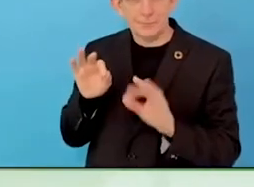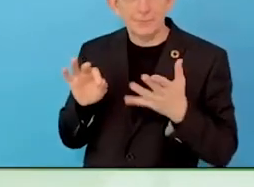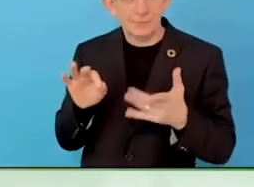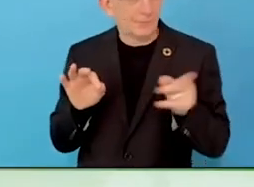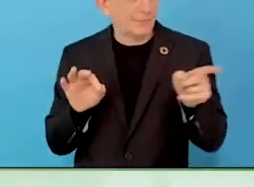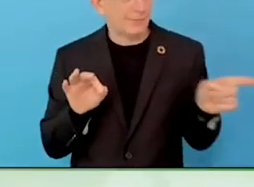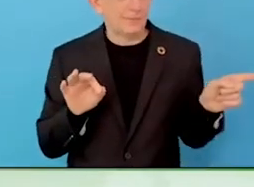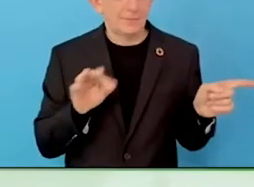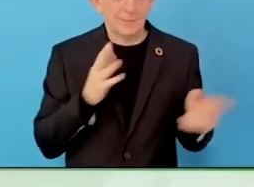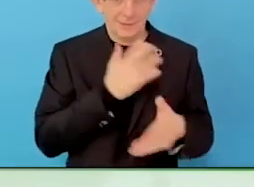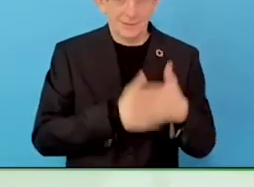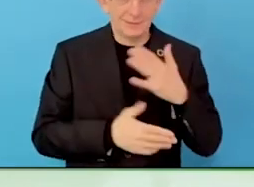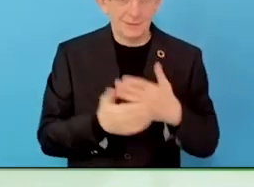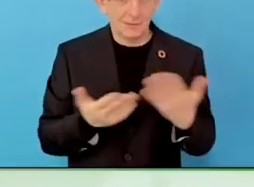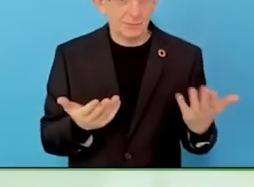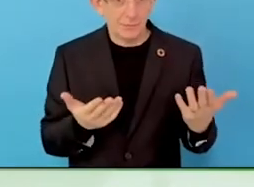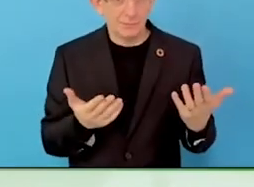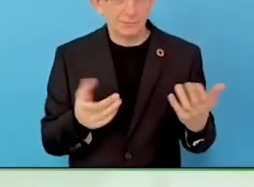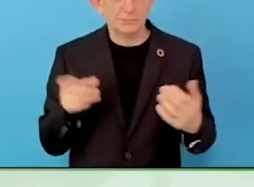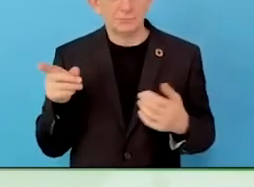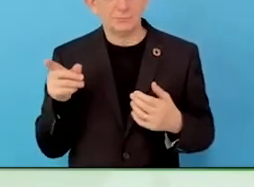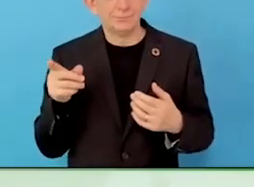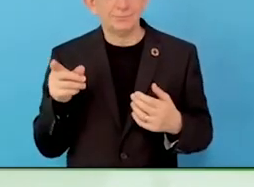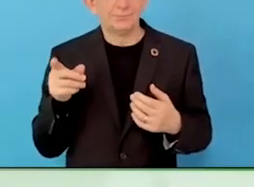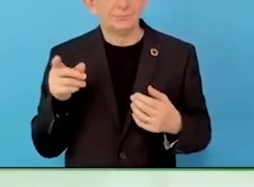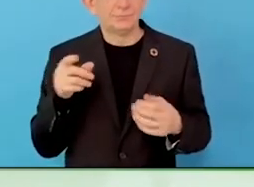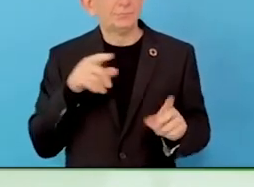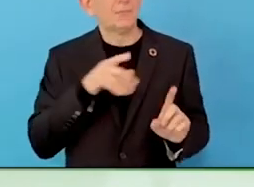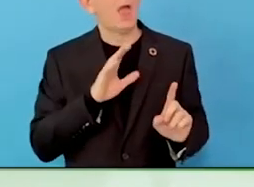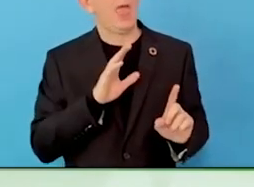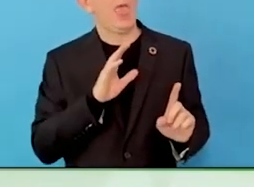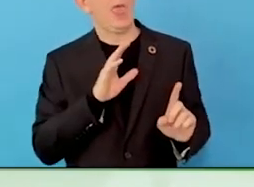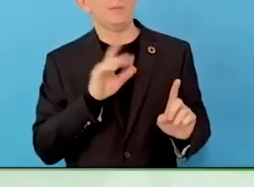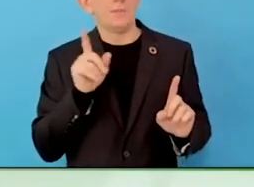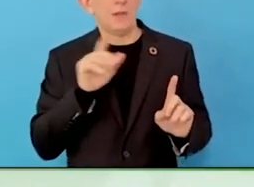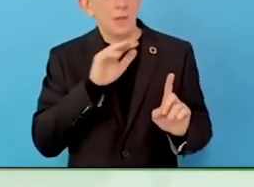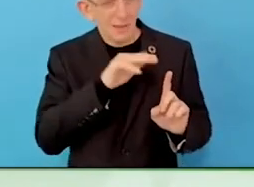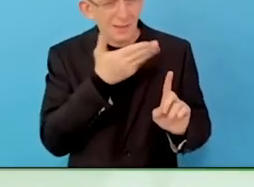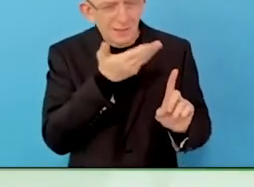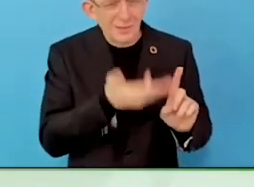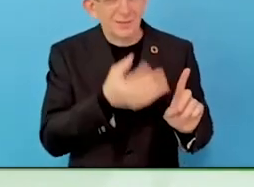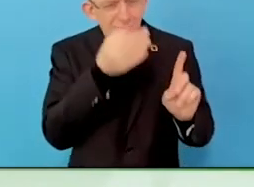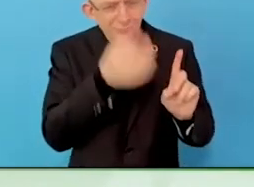You never ask about the recruiting process and if you are excluding by